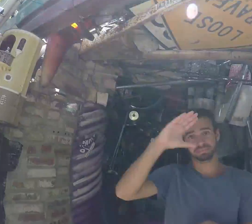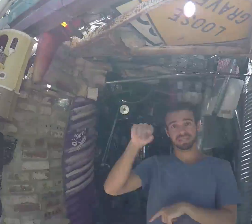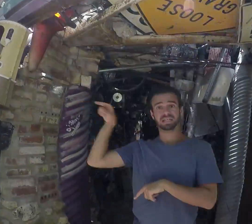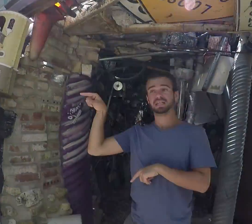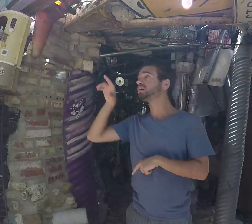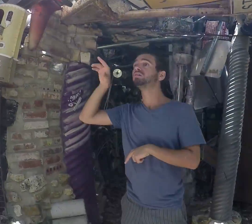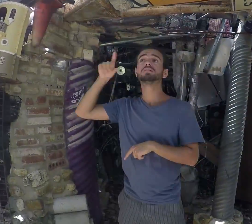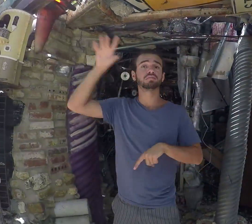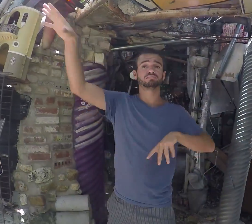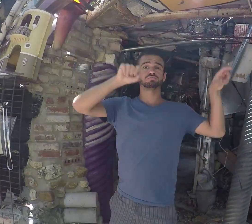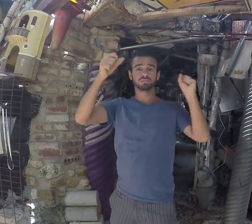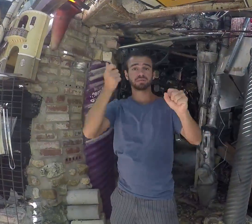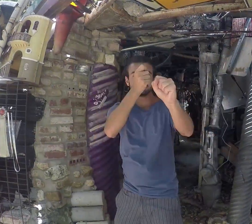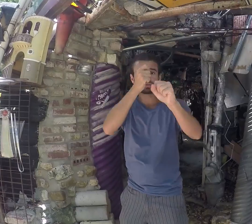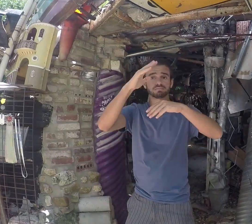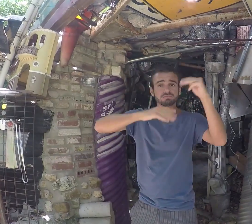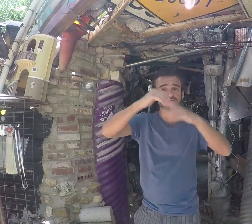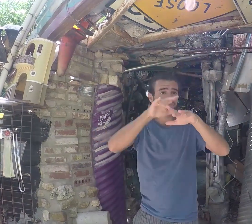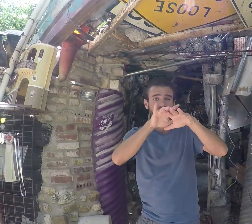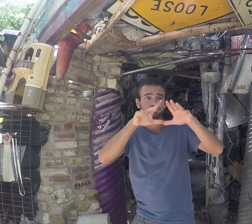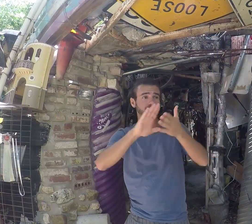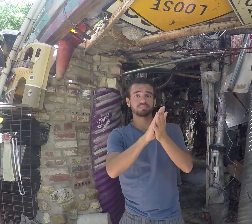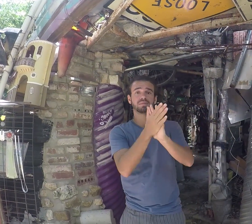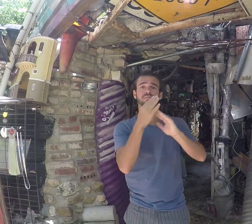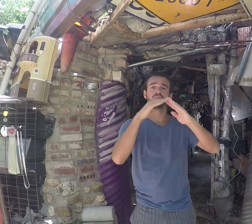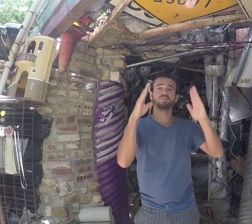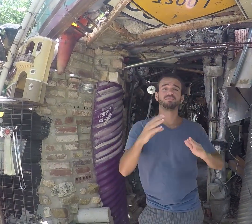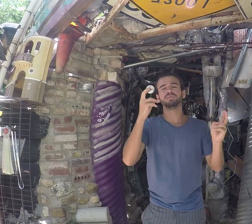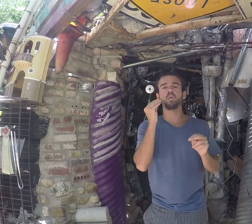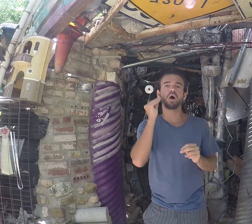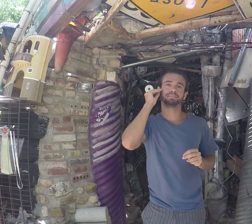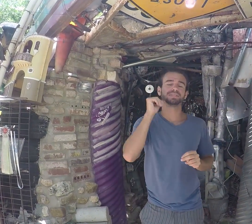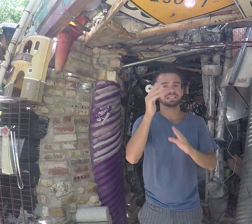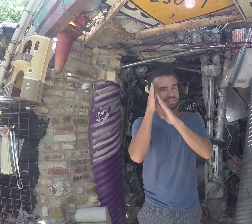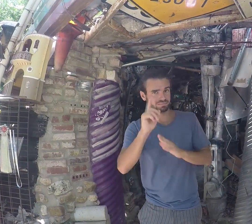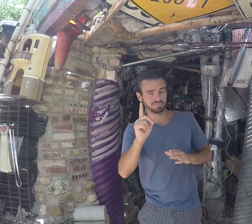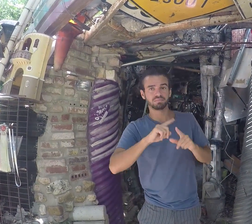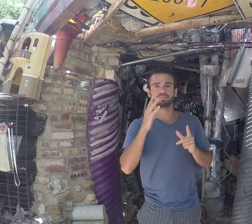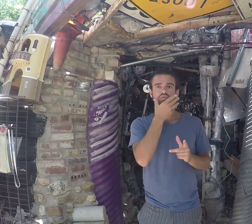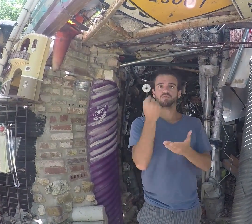This artist has been taking numerous stuffs to build this empire! It's now "home" not as in place you can sleep at.